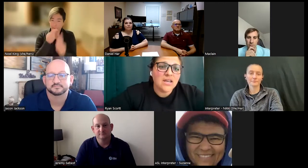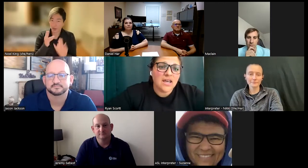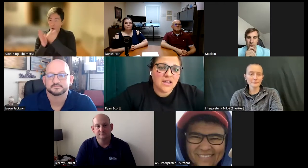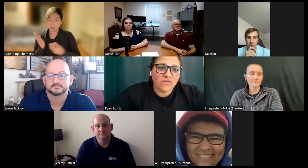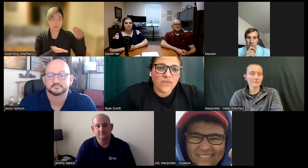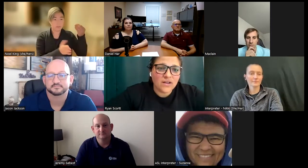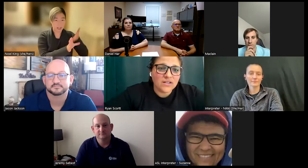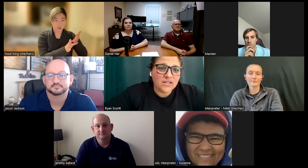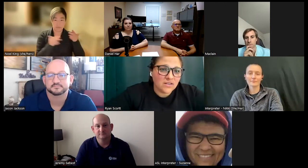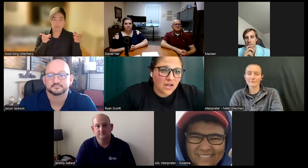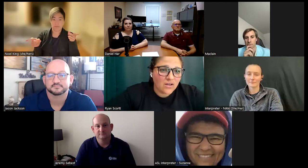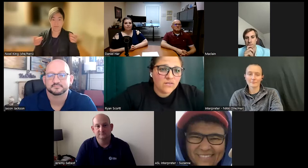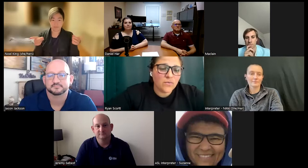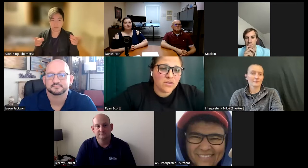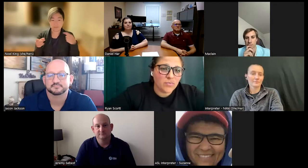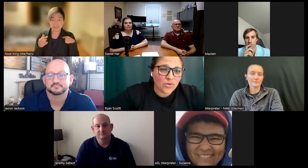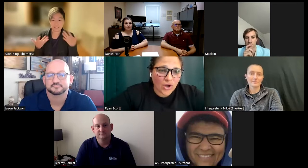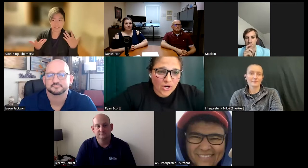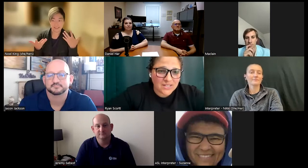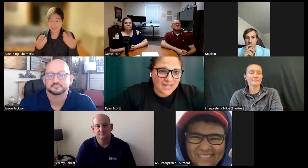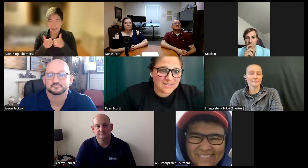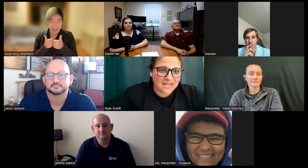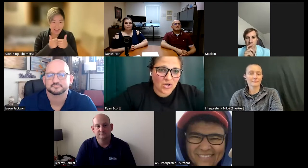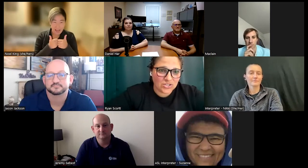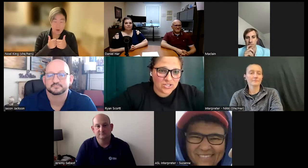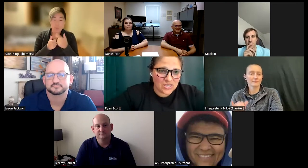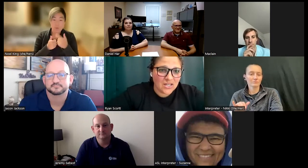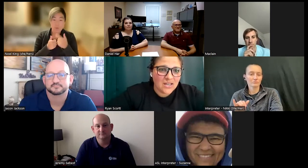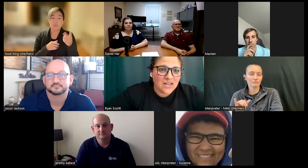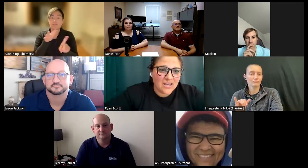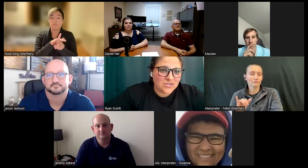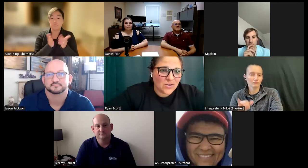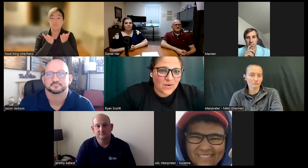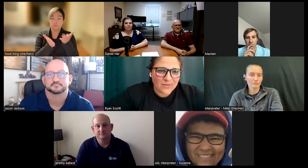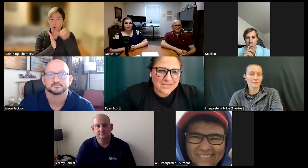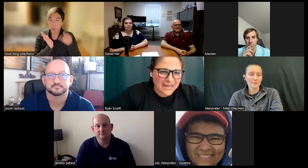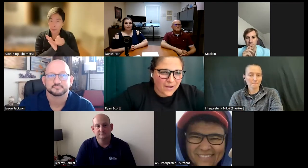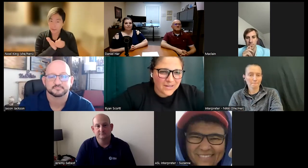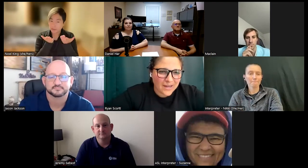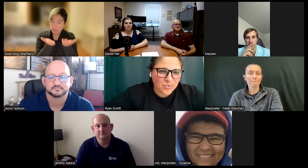And fell in love with both art and psychology and so I was like how can I